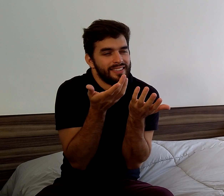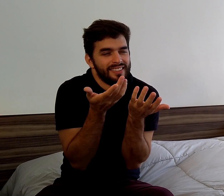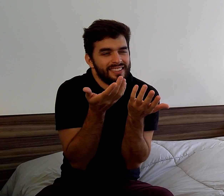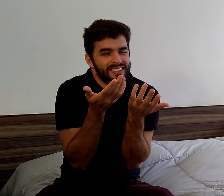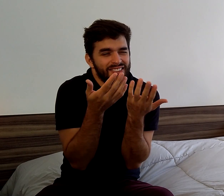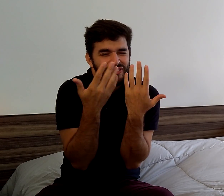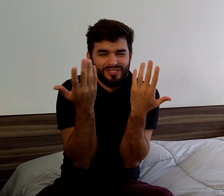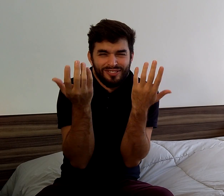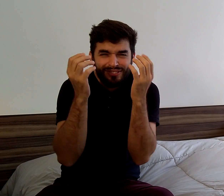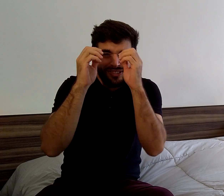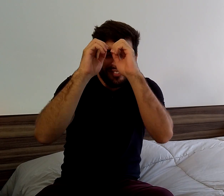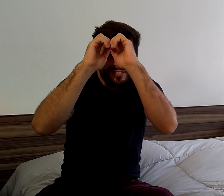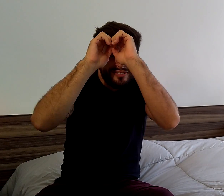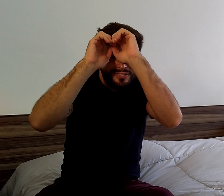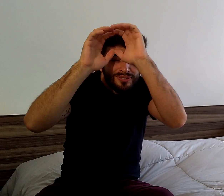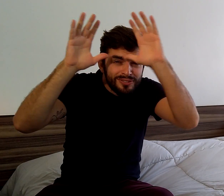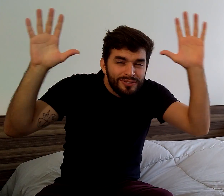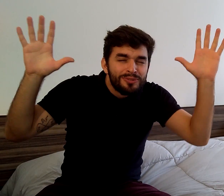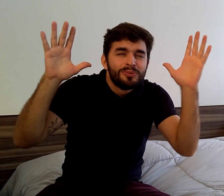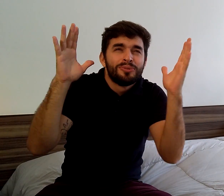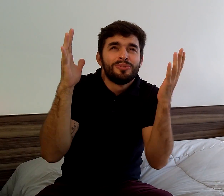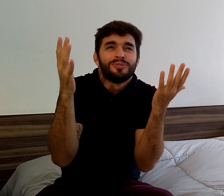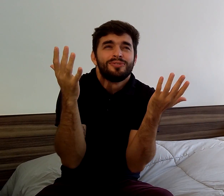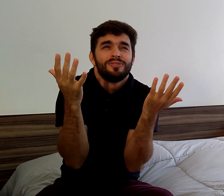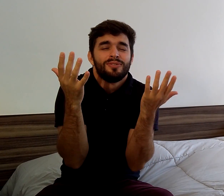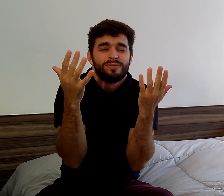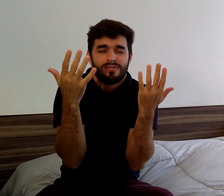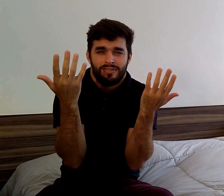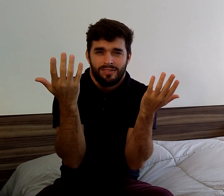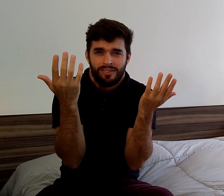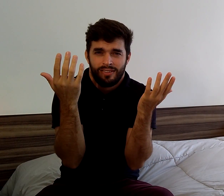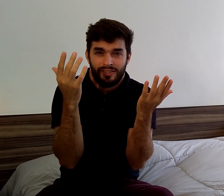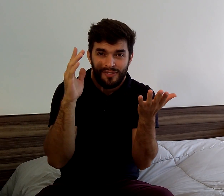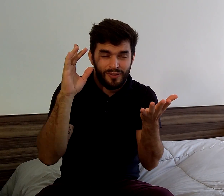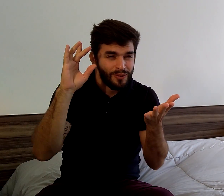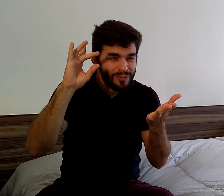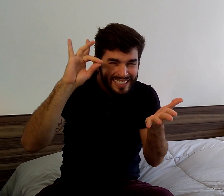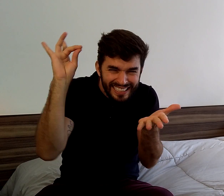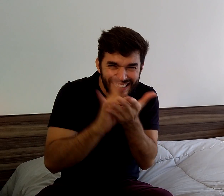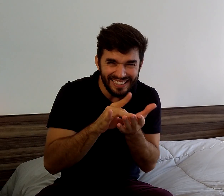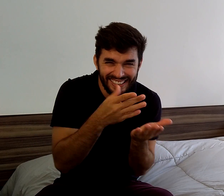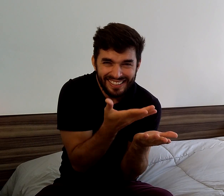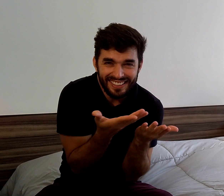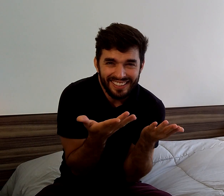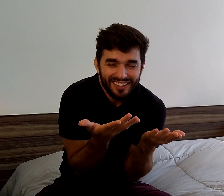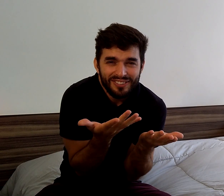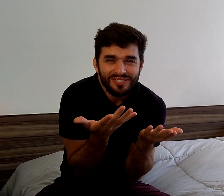It was a dream? It was reality?